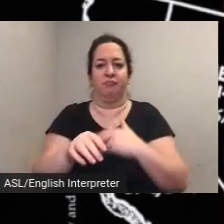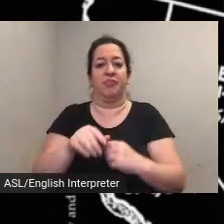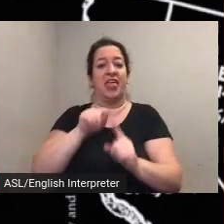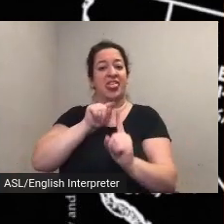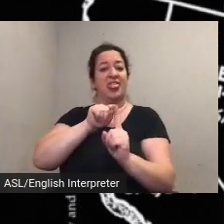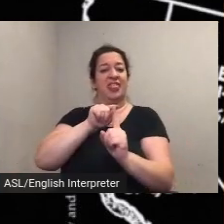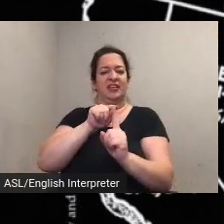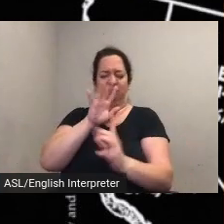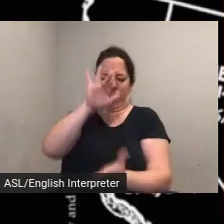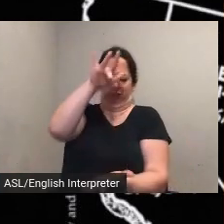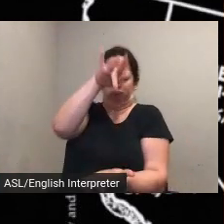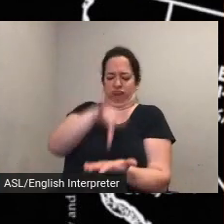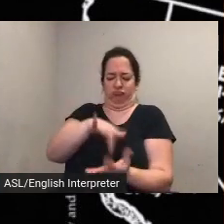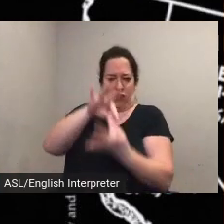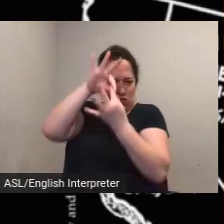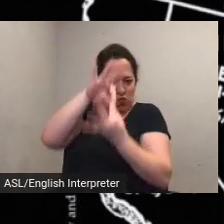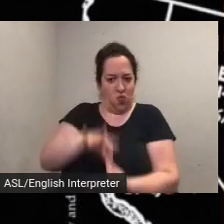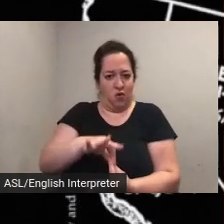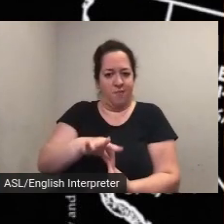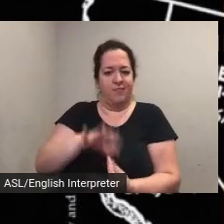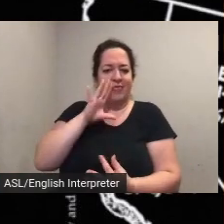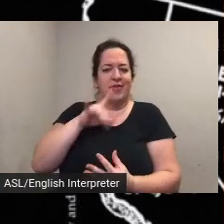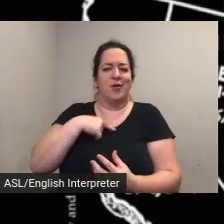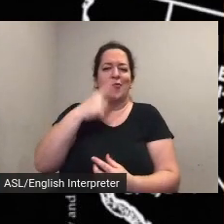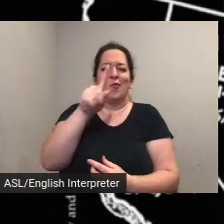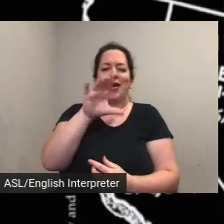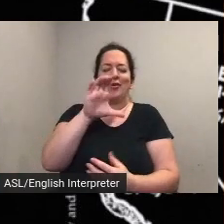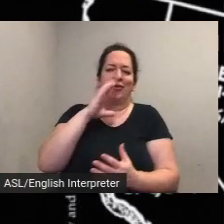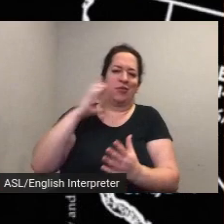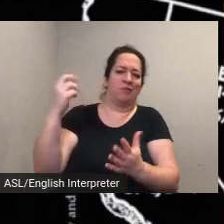ratification of the 19th amendment we look forward to seeing the positive